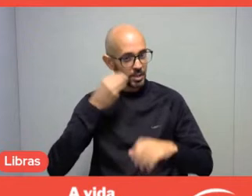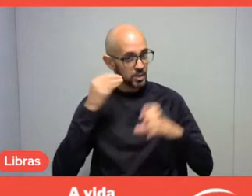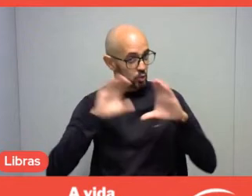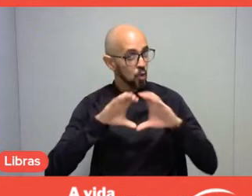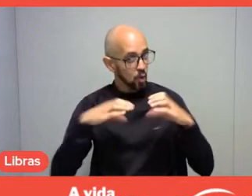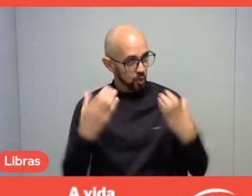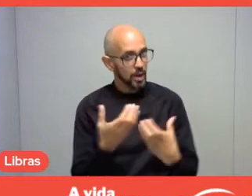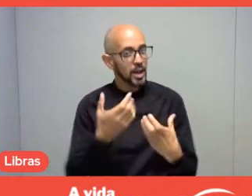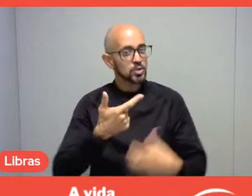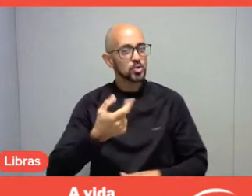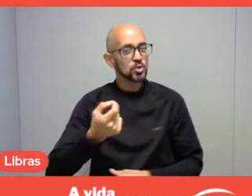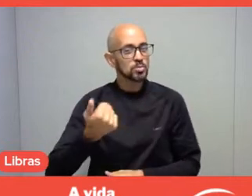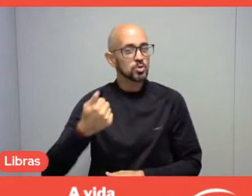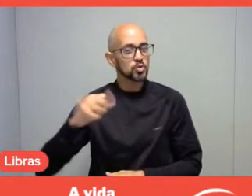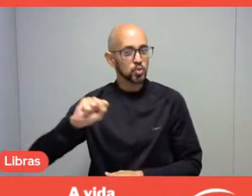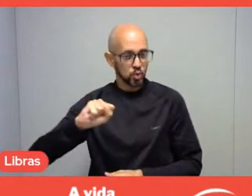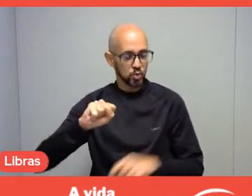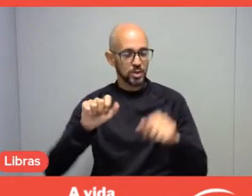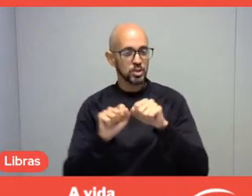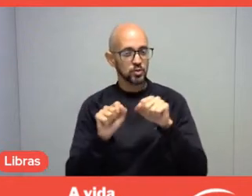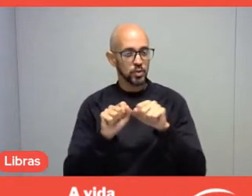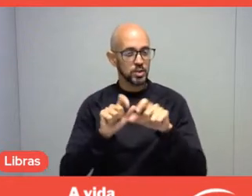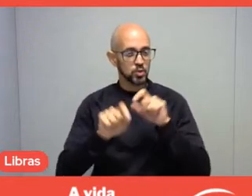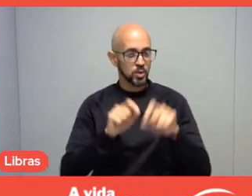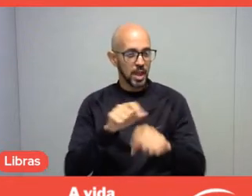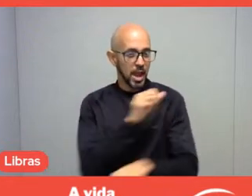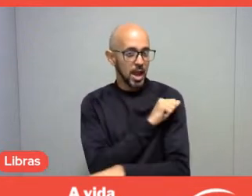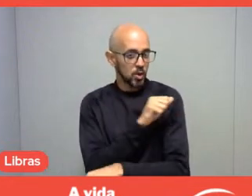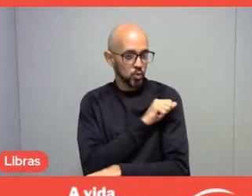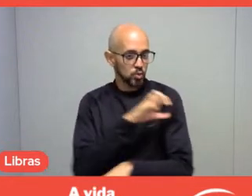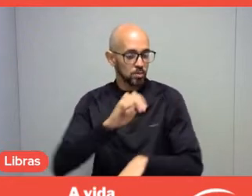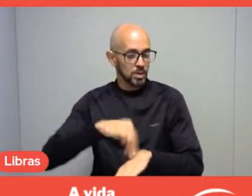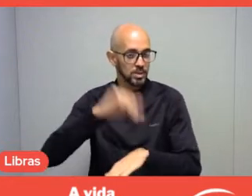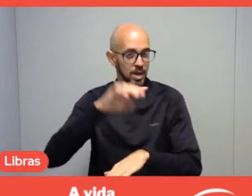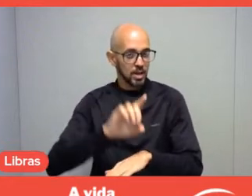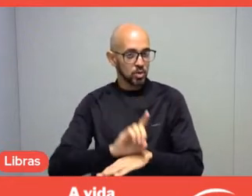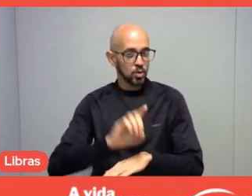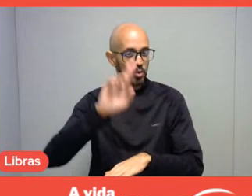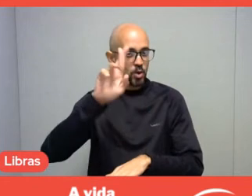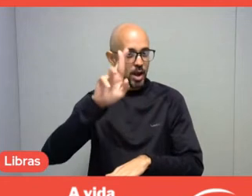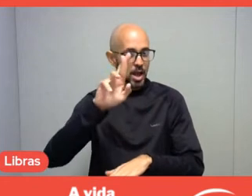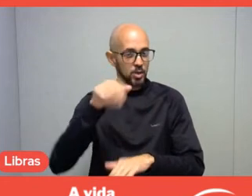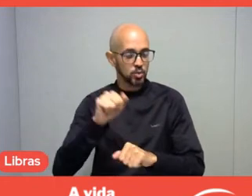We took master's and doctoral students, Brazilians and foreigners, to Perus